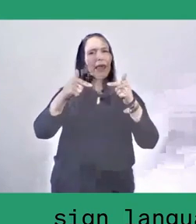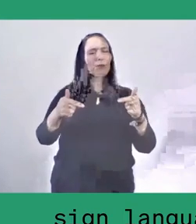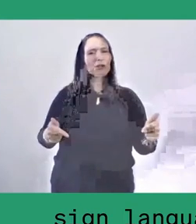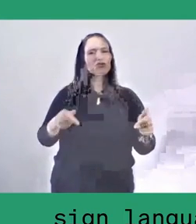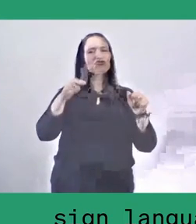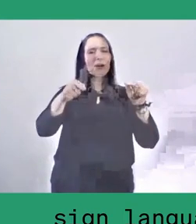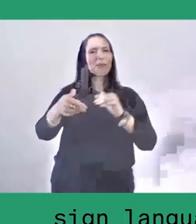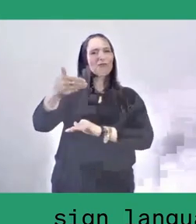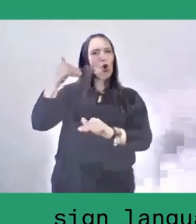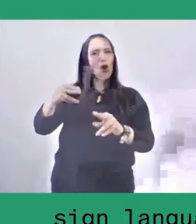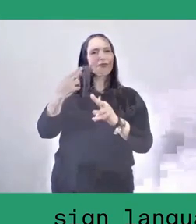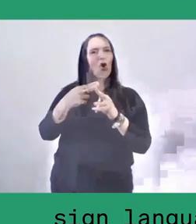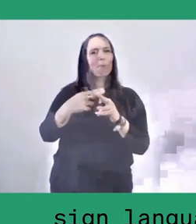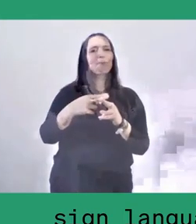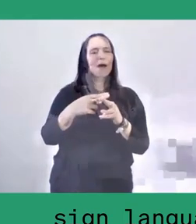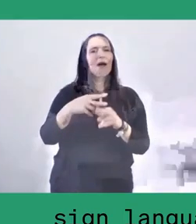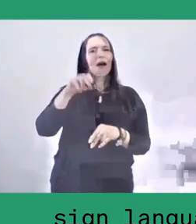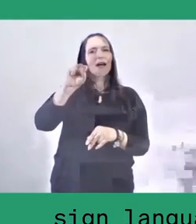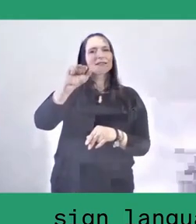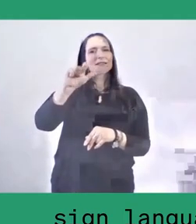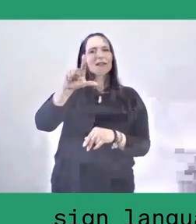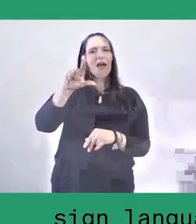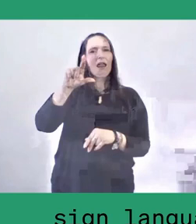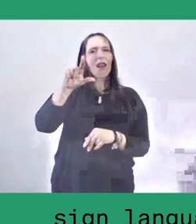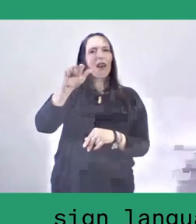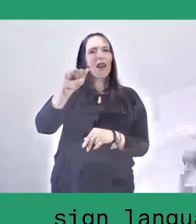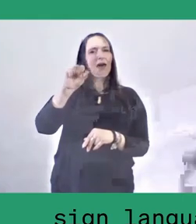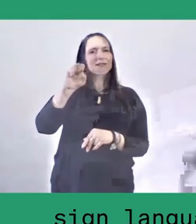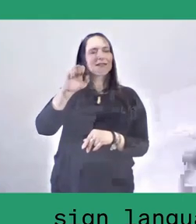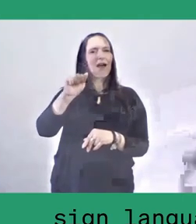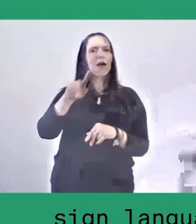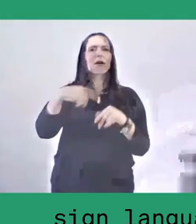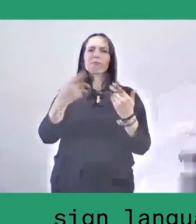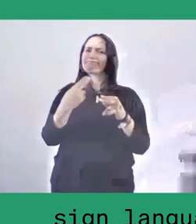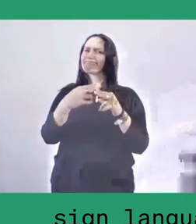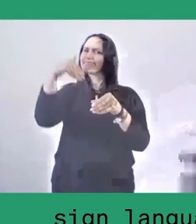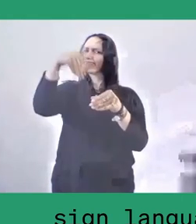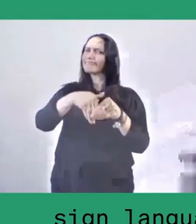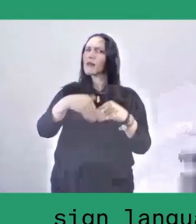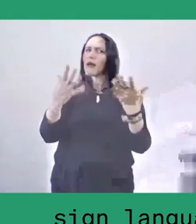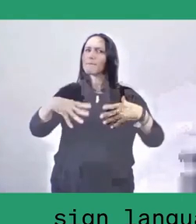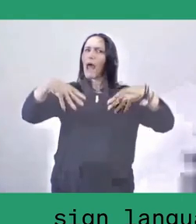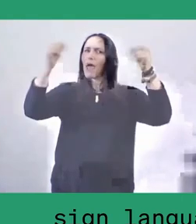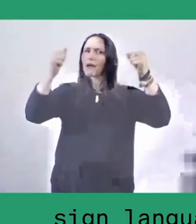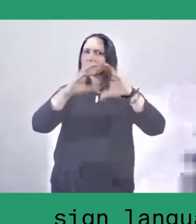Well, the palace itself no longer exists but only the site of once...